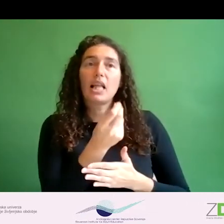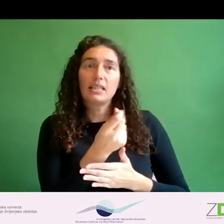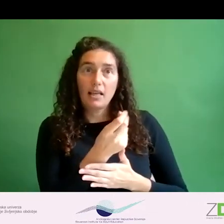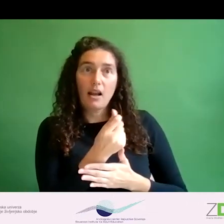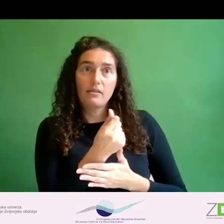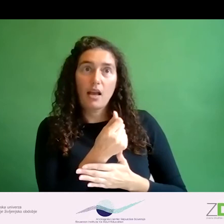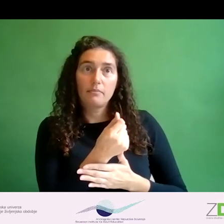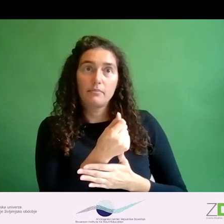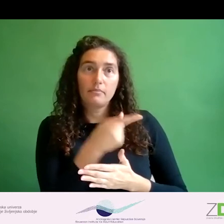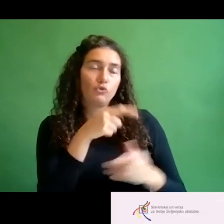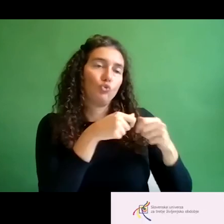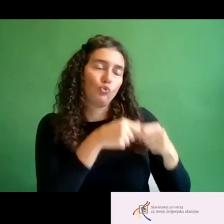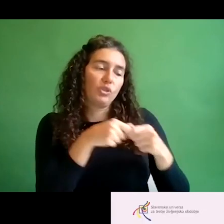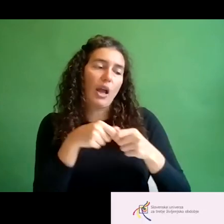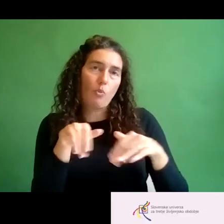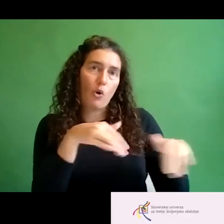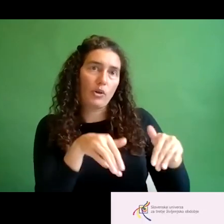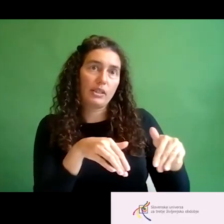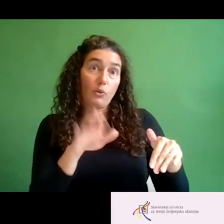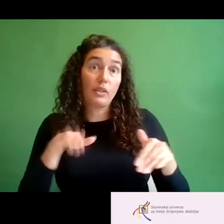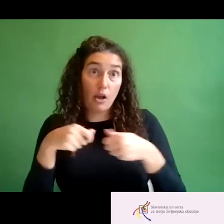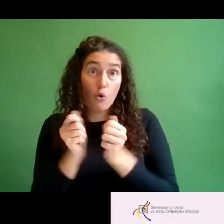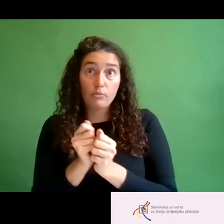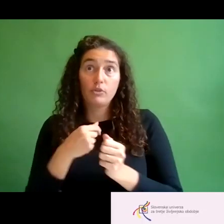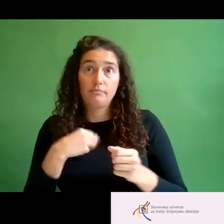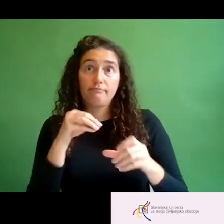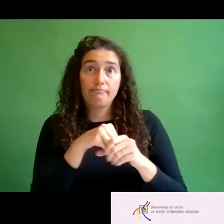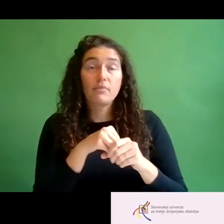and I notice the problems regarding volunteers